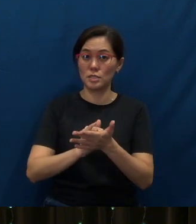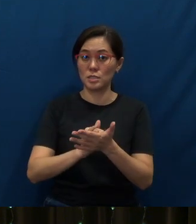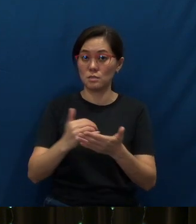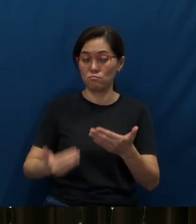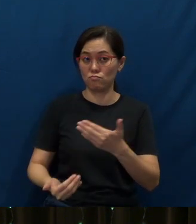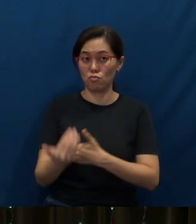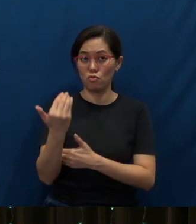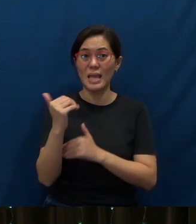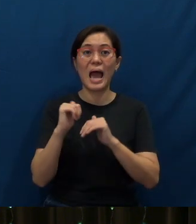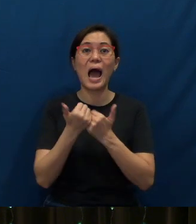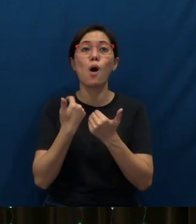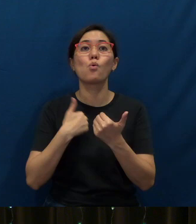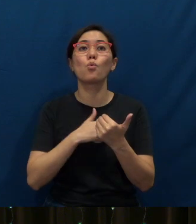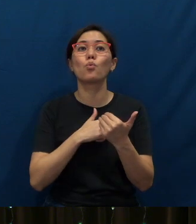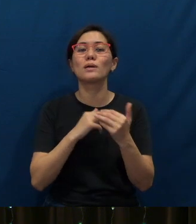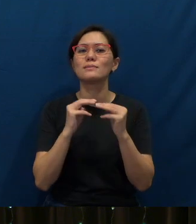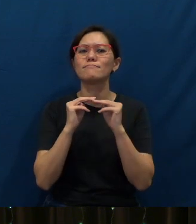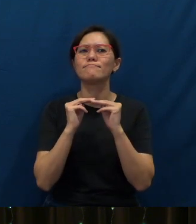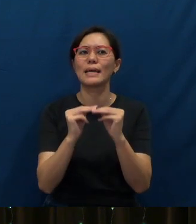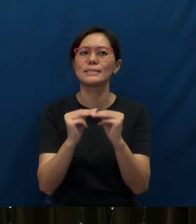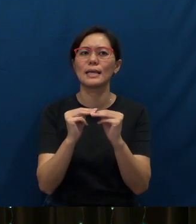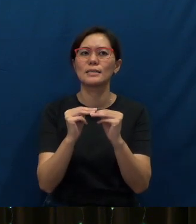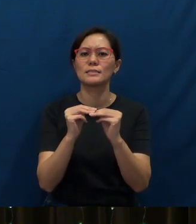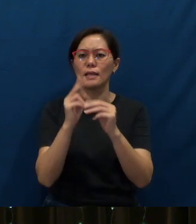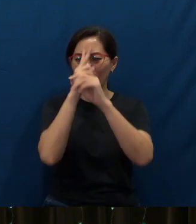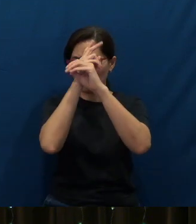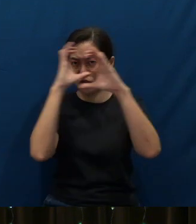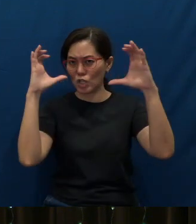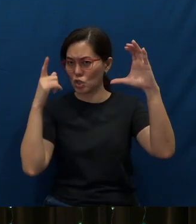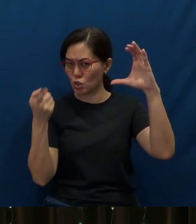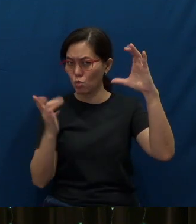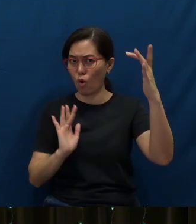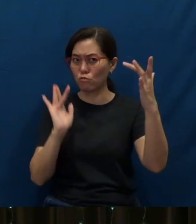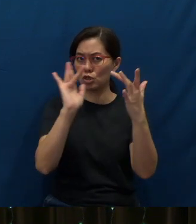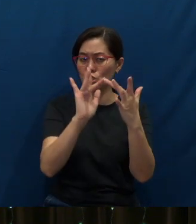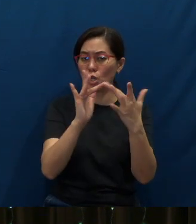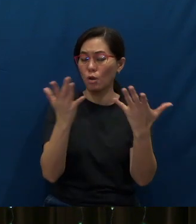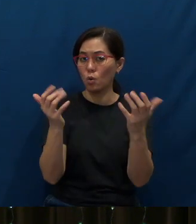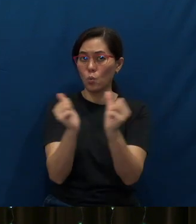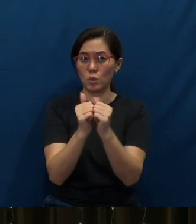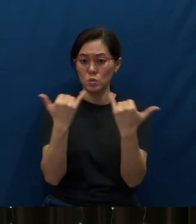How do we maintain our vision to reach out, given today's challenges?